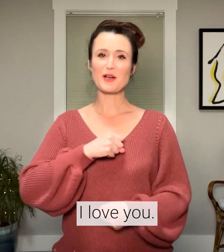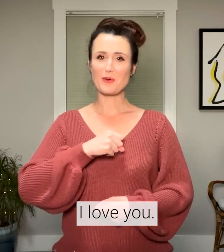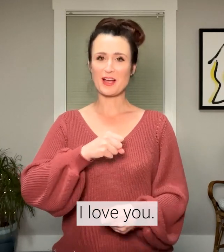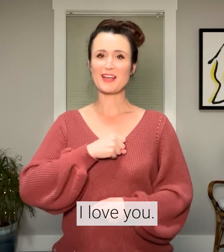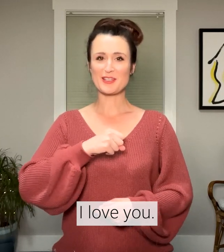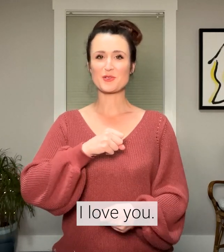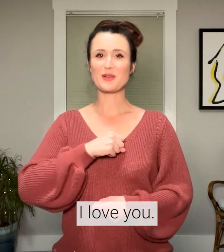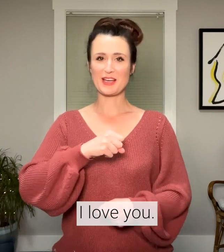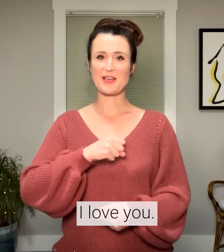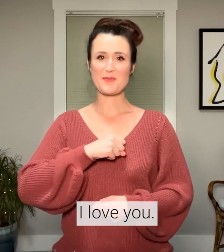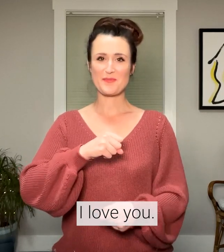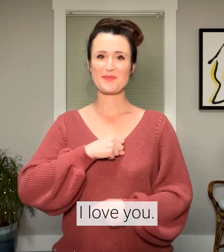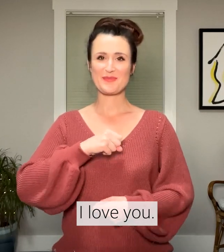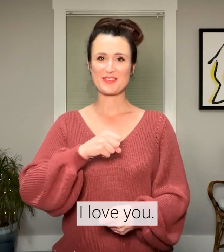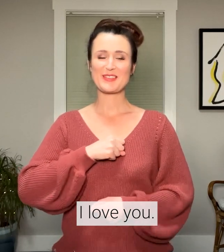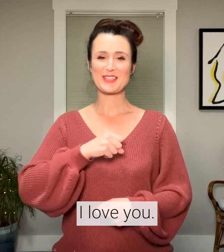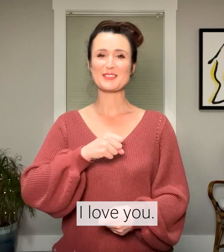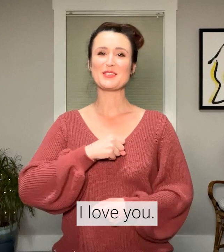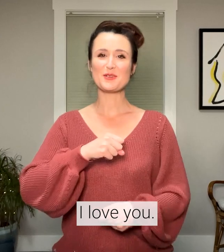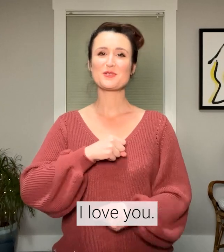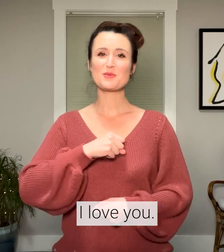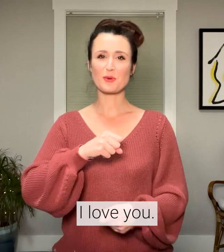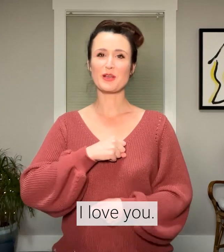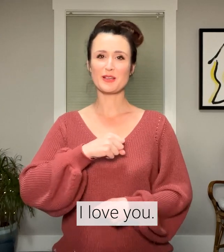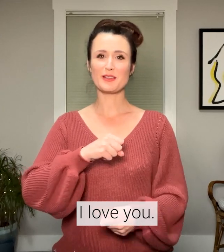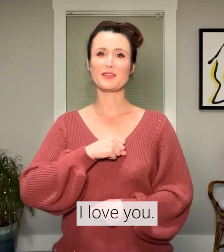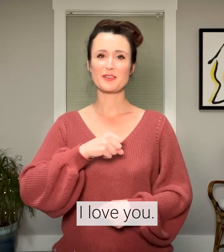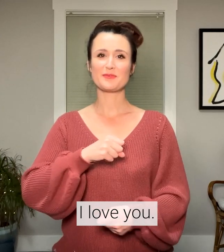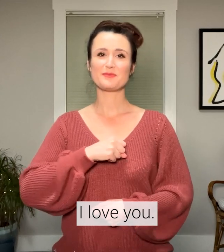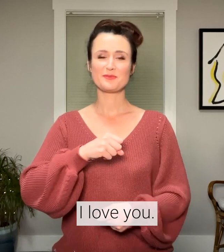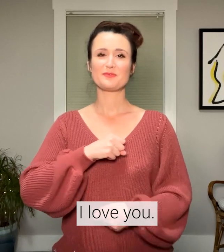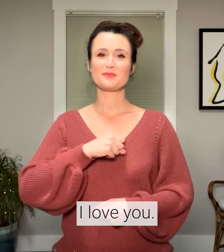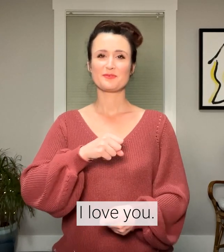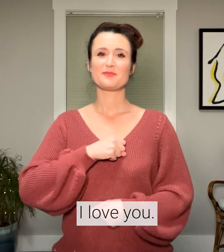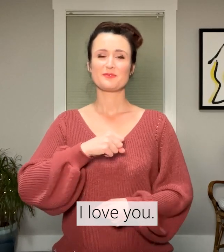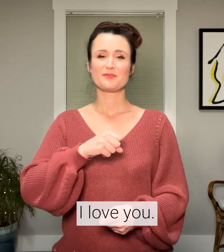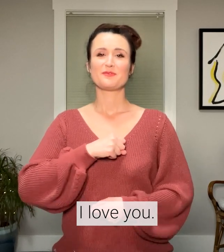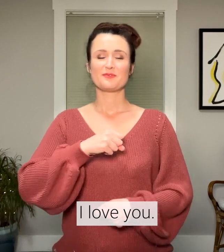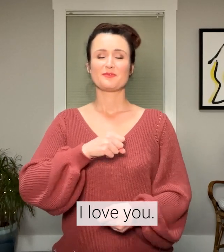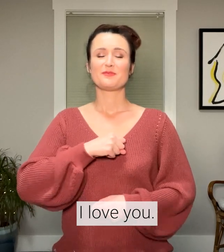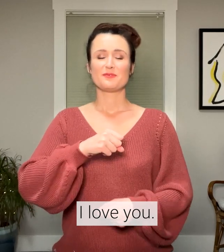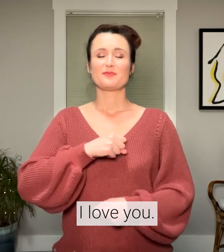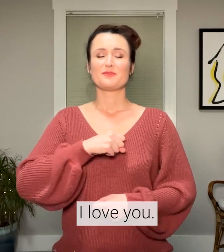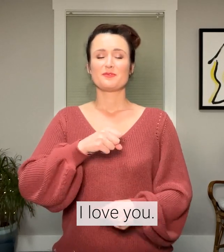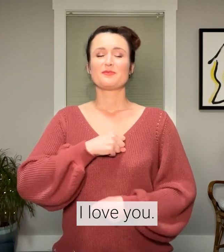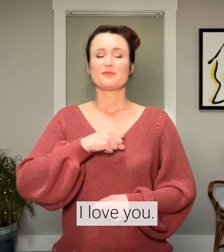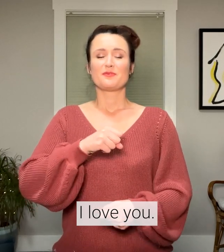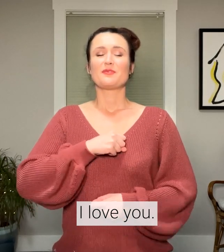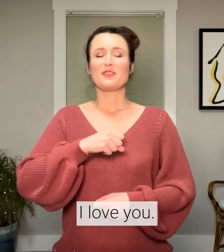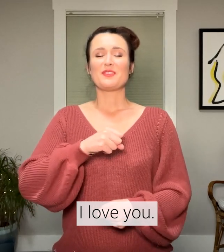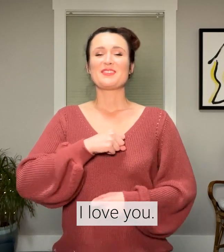away, it's okay. Continue to breathe.